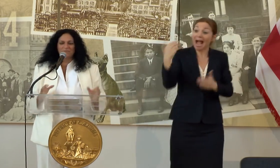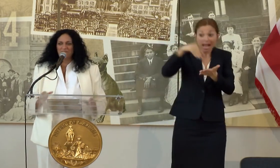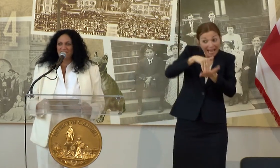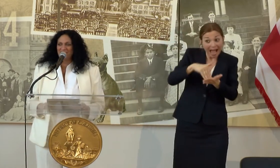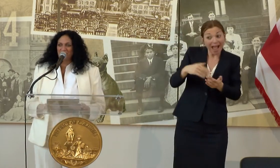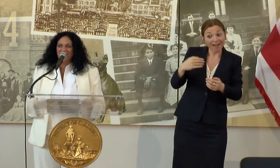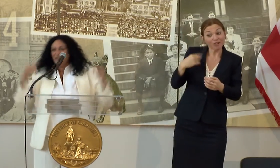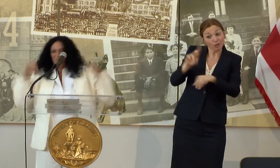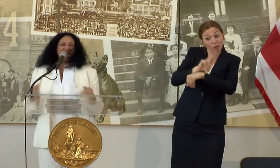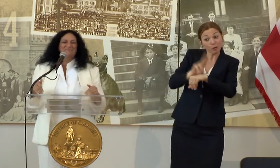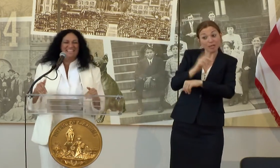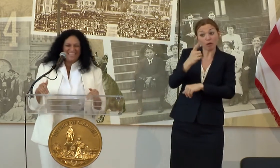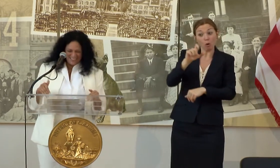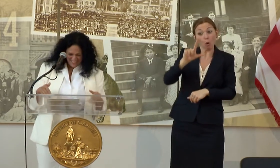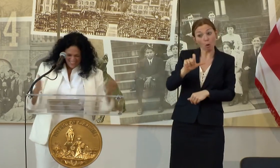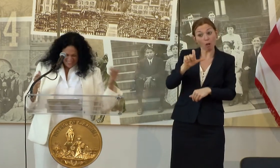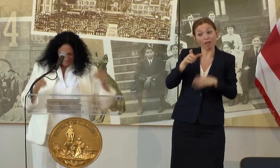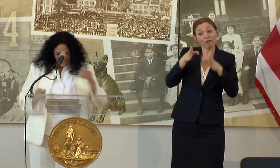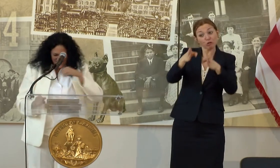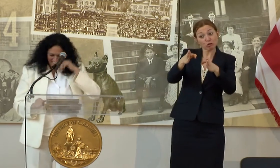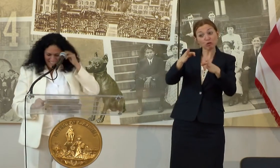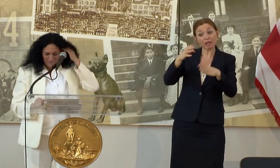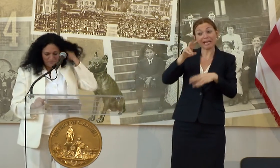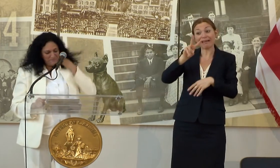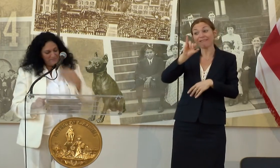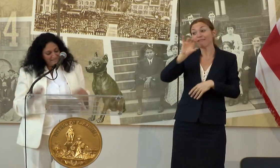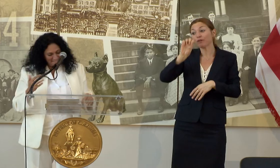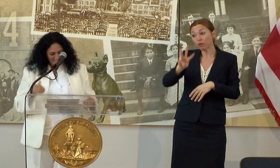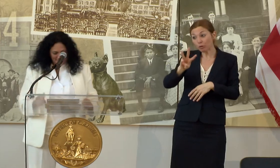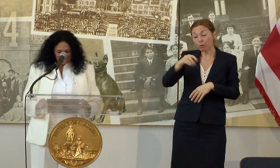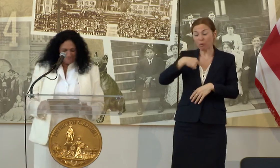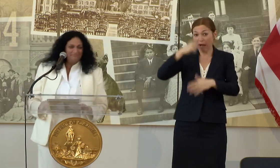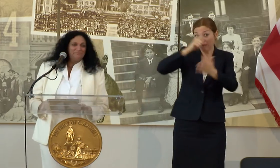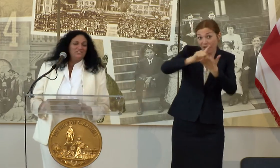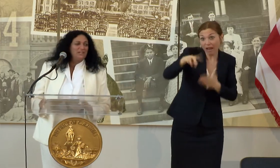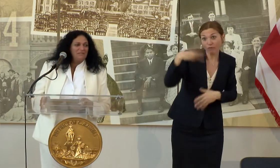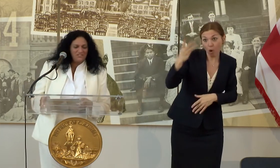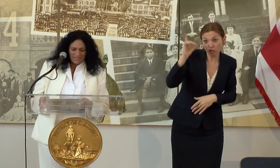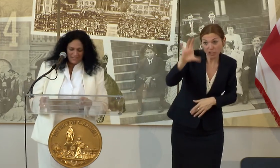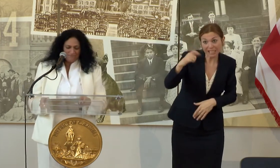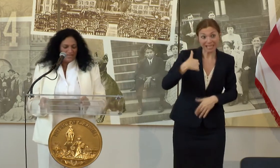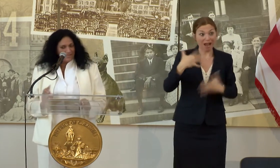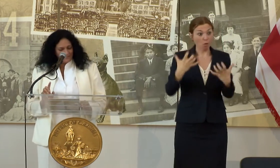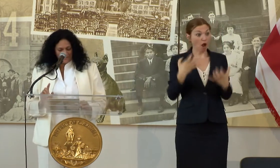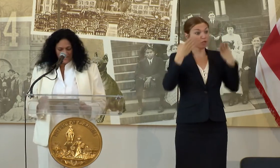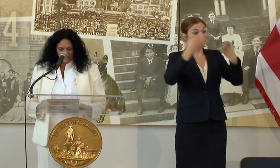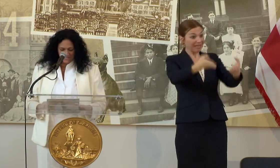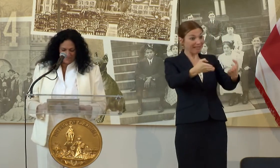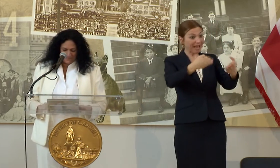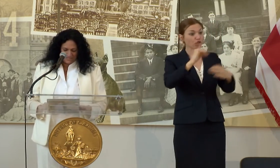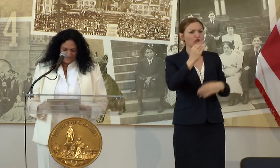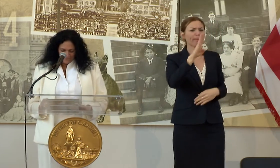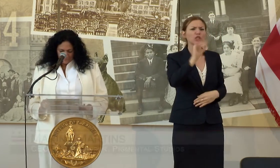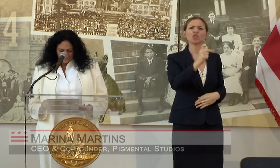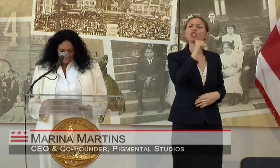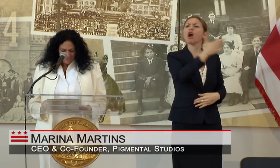THIS BUILDING AND WENT I WANT TO BE HERE. BUT JBG HAD OTHER PLANS FOR THIS BUILDING.